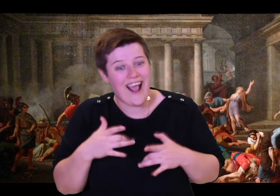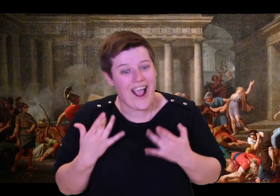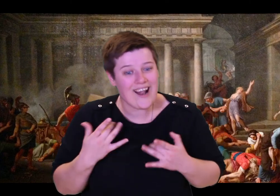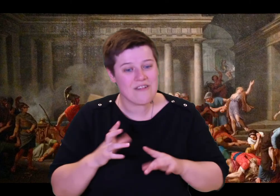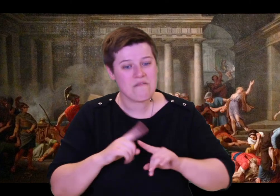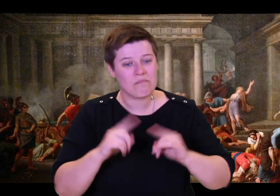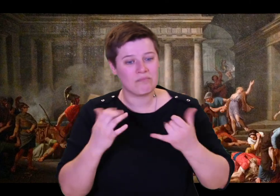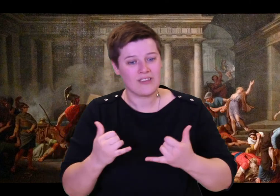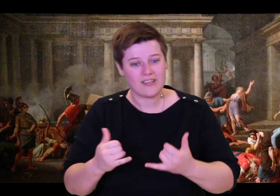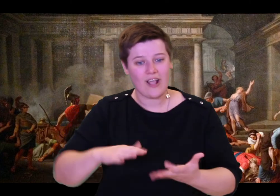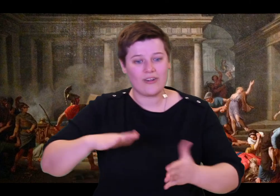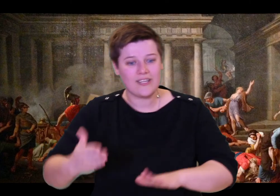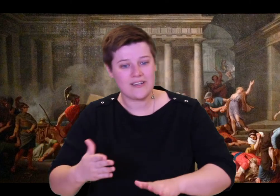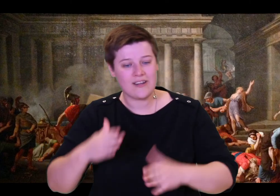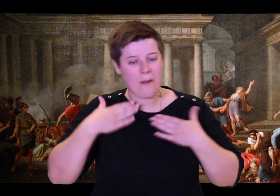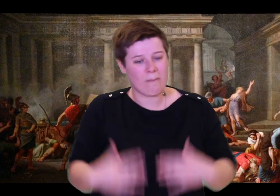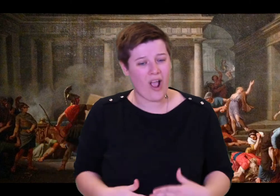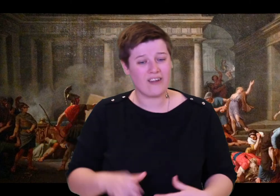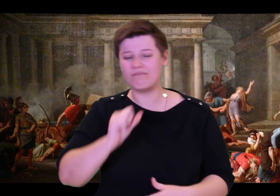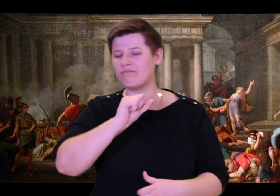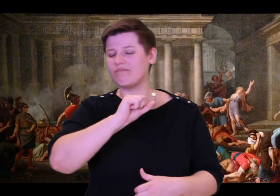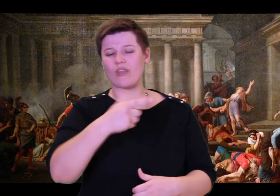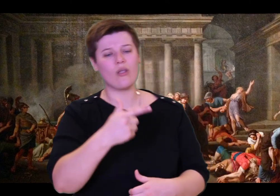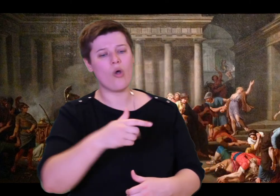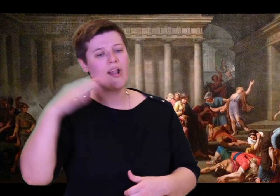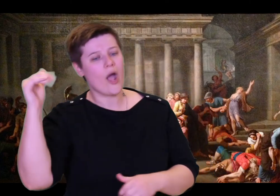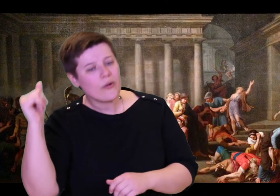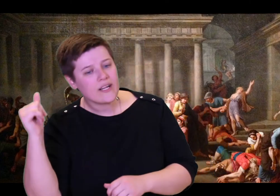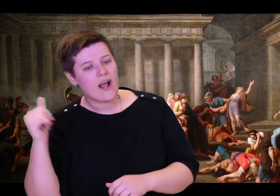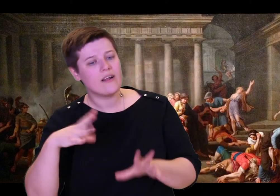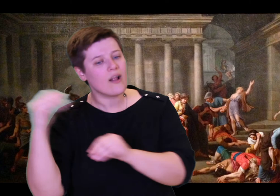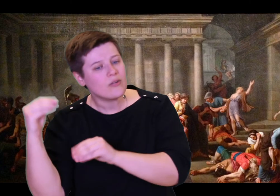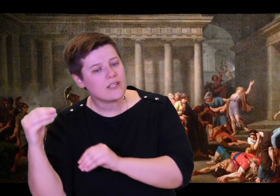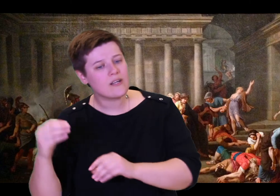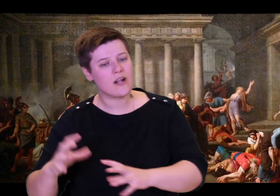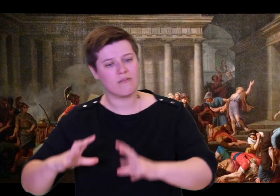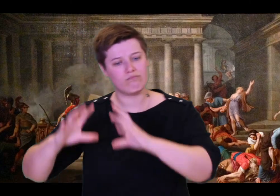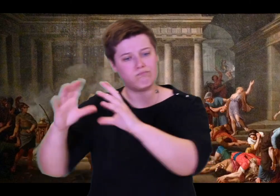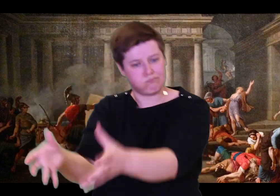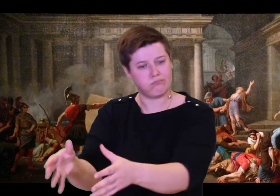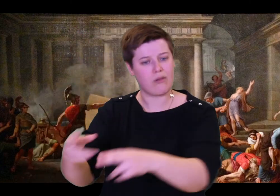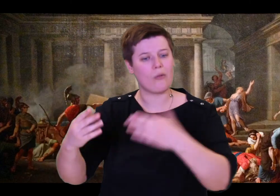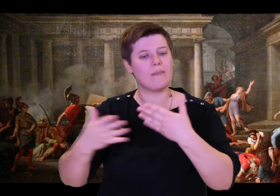the doors tight shut, until your son called me--his father sent him. Then I saw